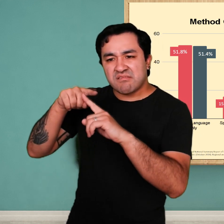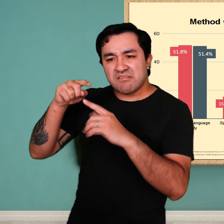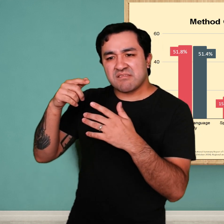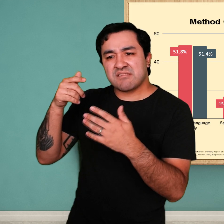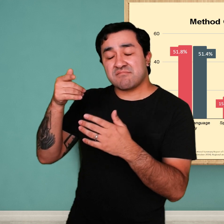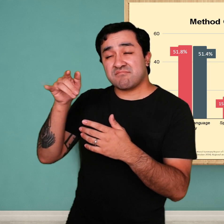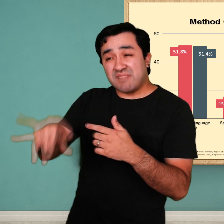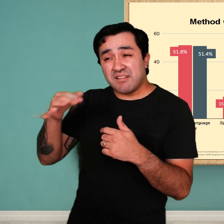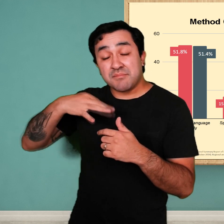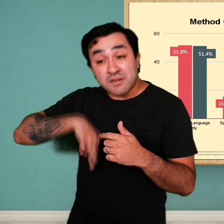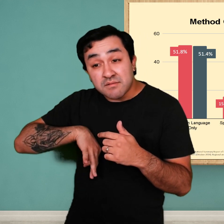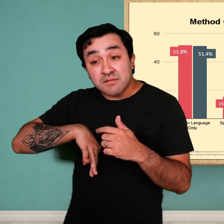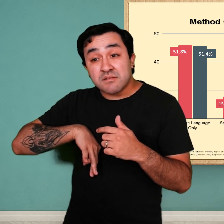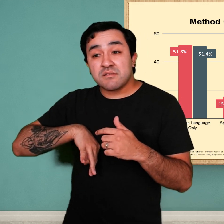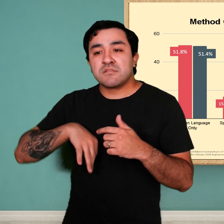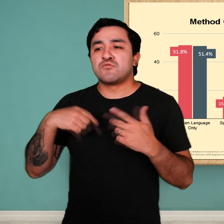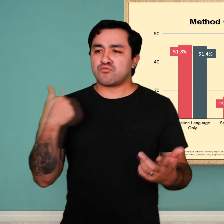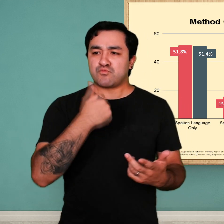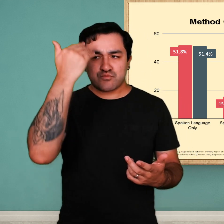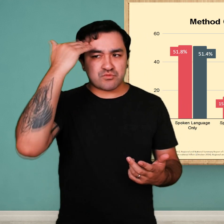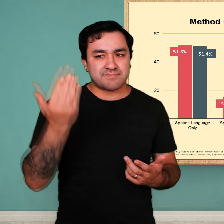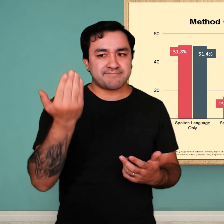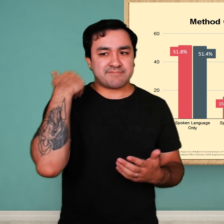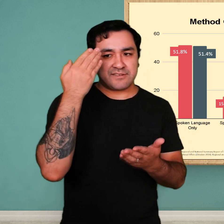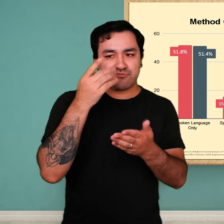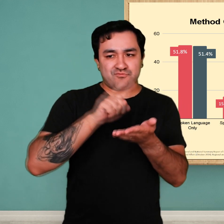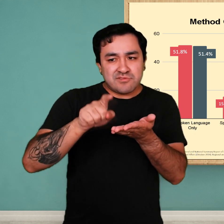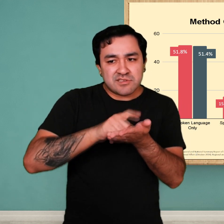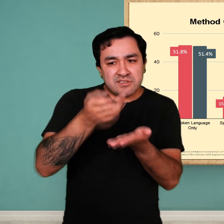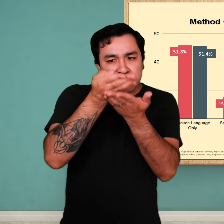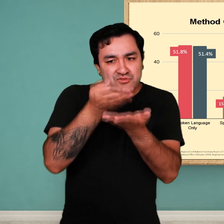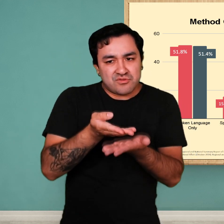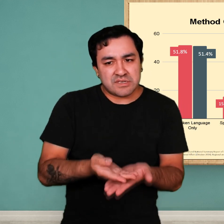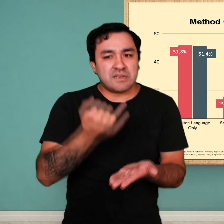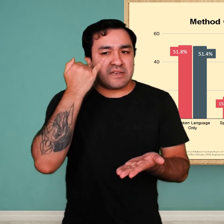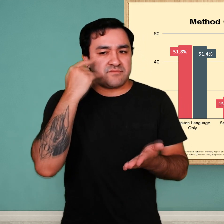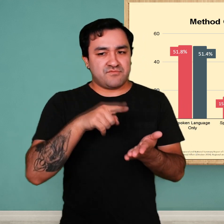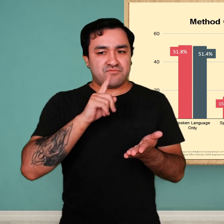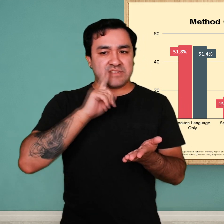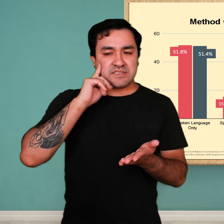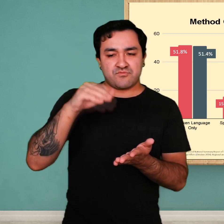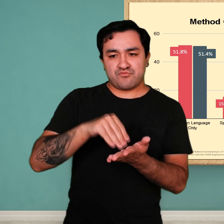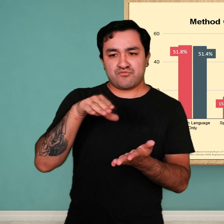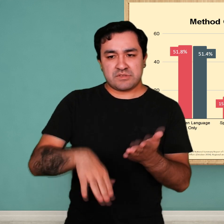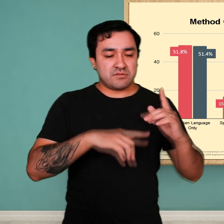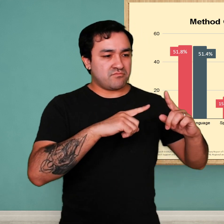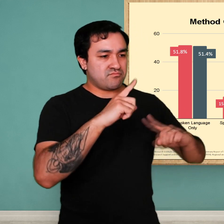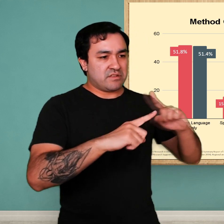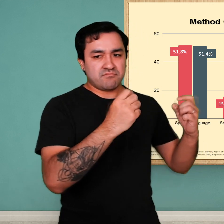content as their hearing peers? Is this extra time spent on speech therapy beneficial for